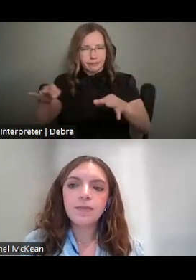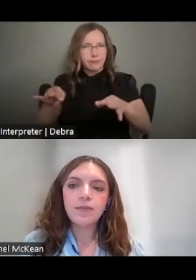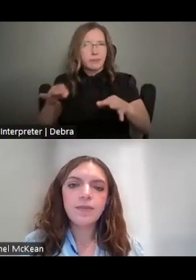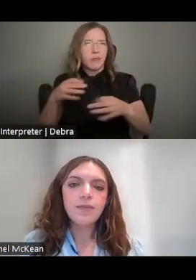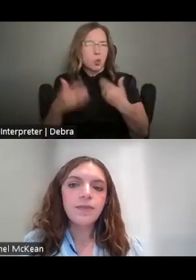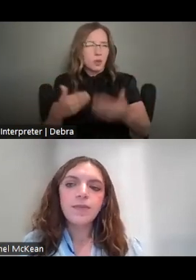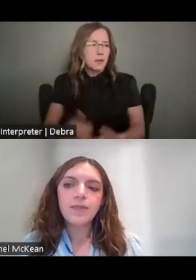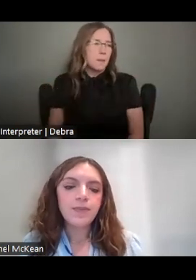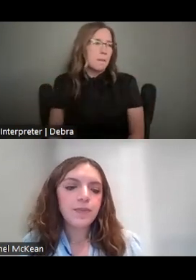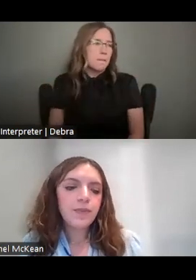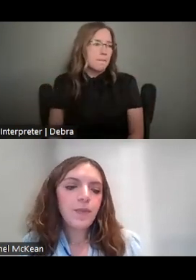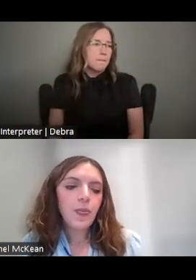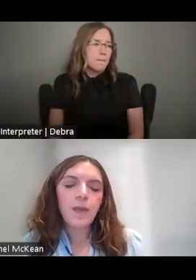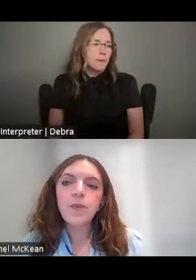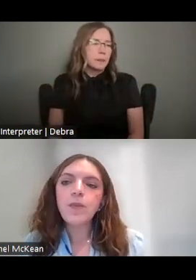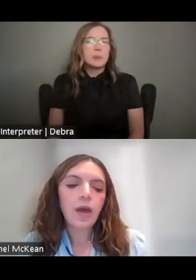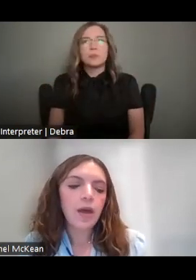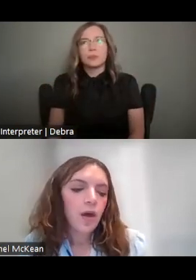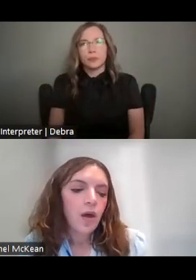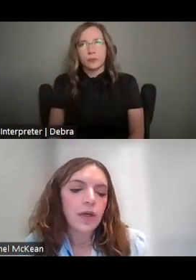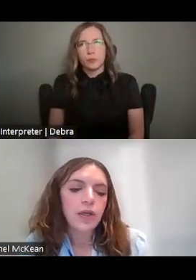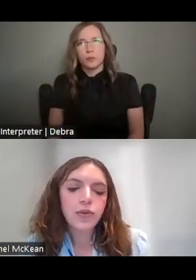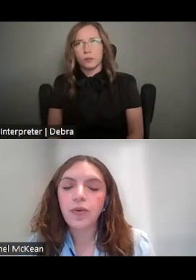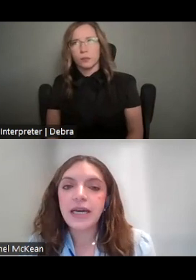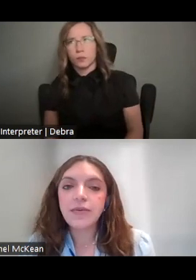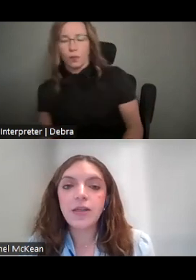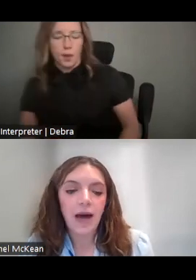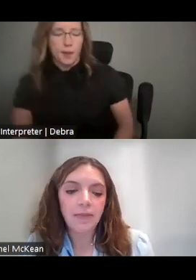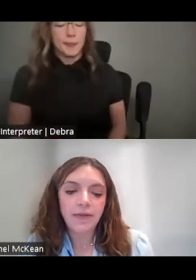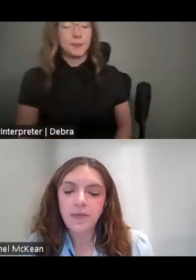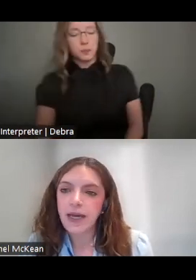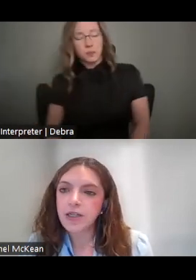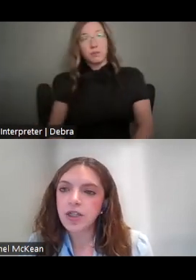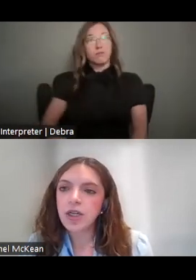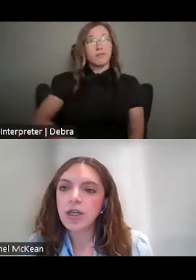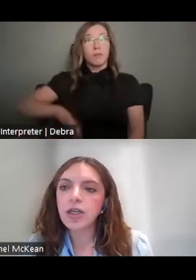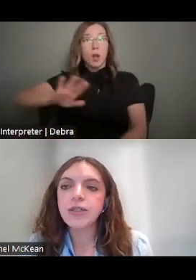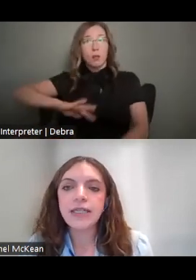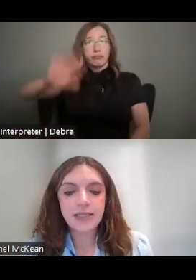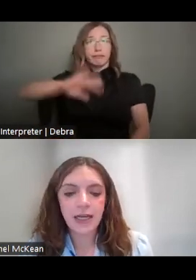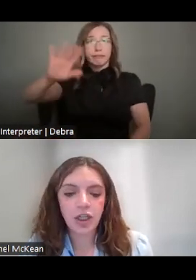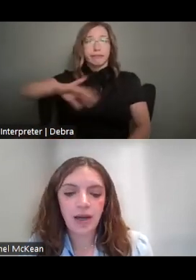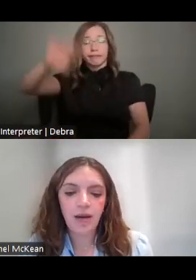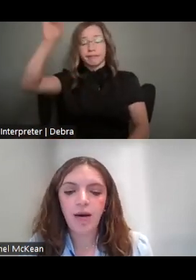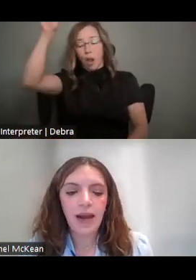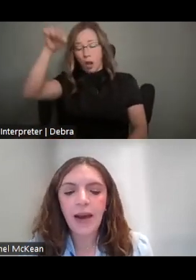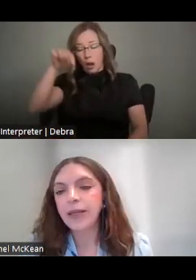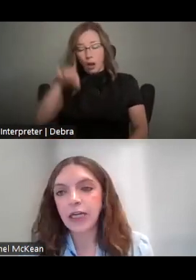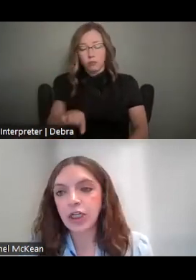WHEN YOU SCROLL DOWN TO THE BOTTOM OF THIS PAGE, YOU'LL SEE A SECTION ON APPLICATION